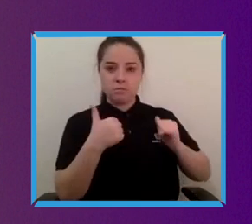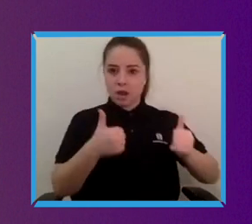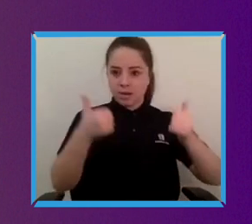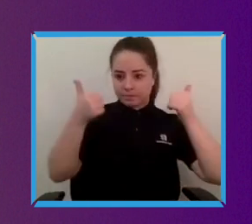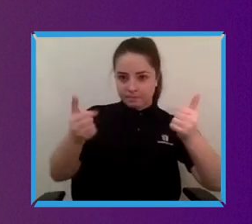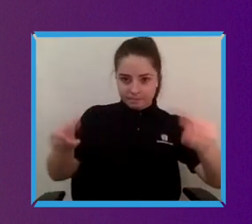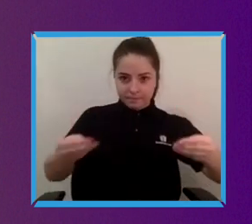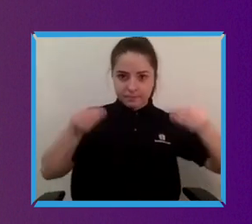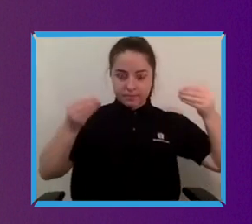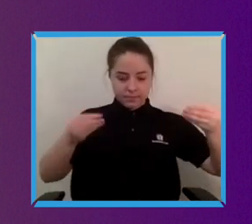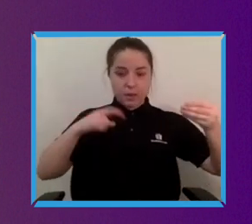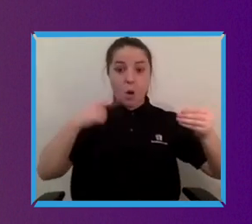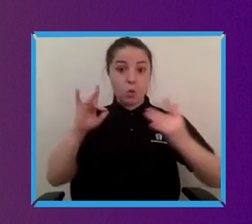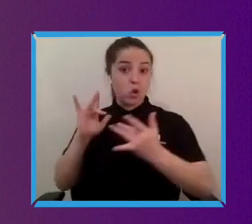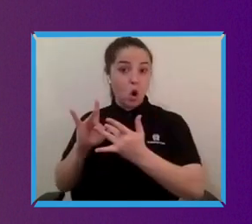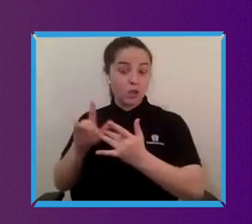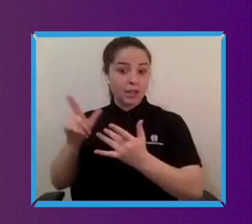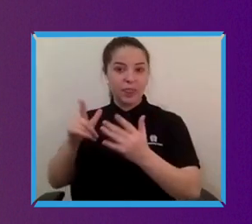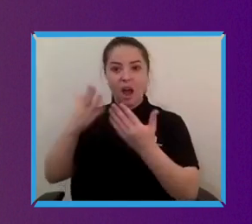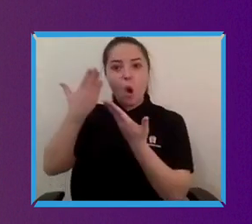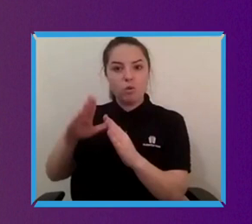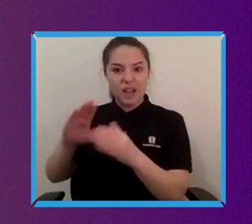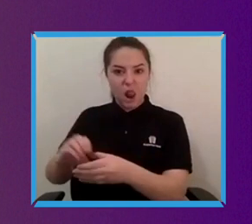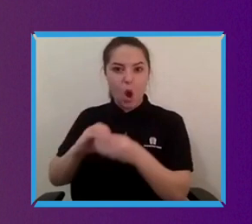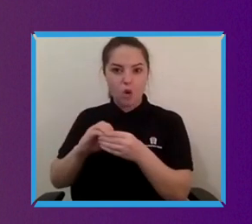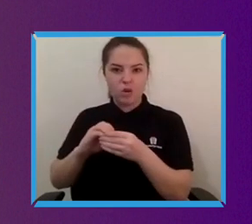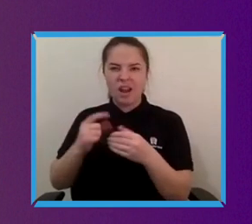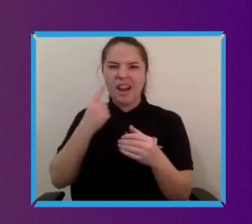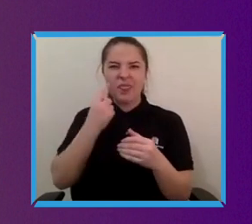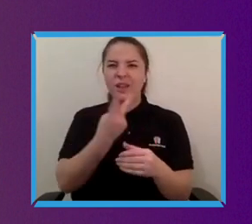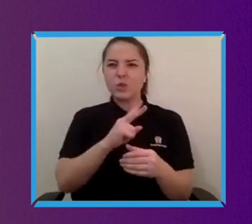in the summer-autumn of 2015 I must have done about three to four thousand miles